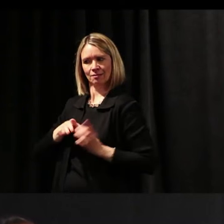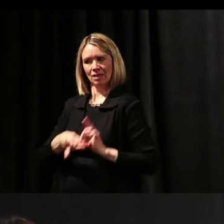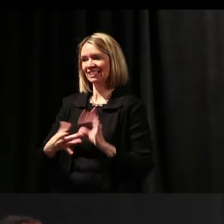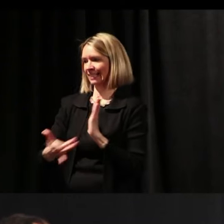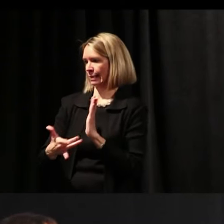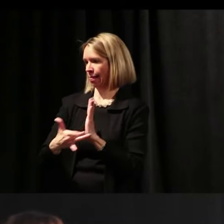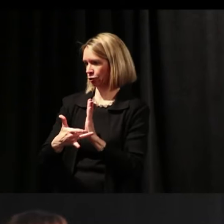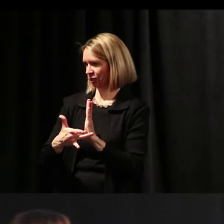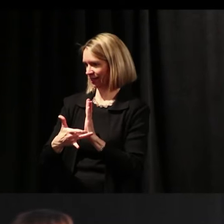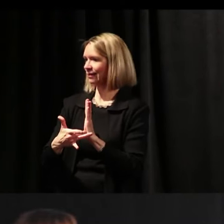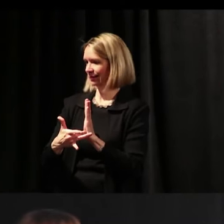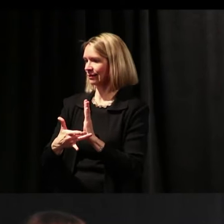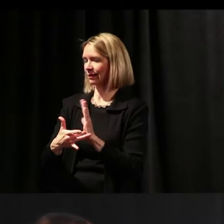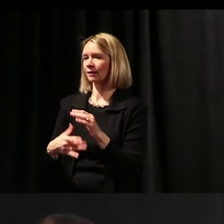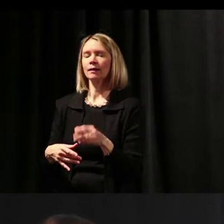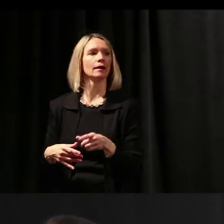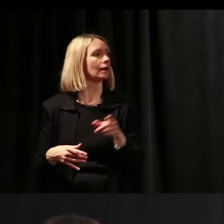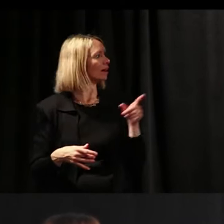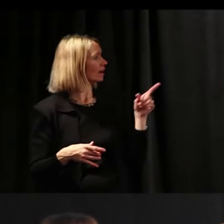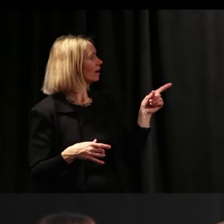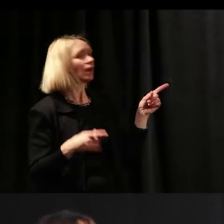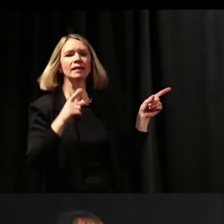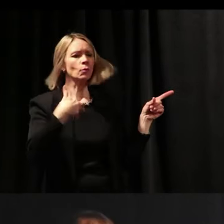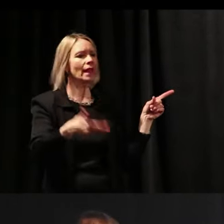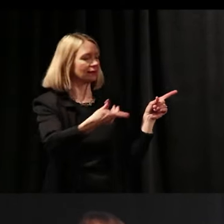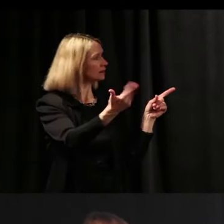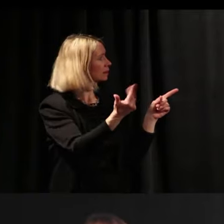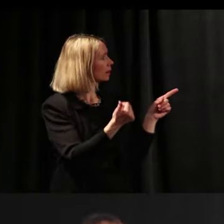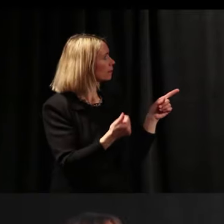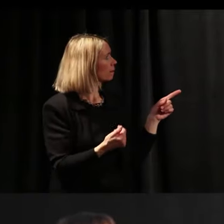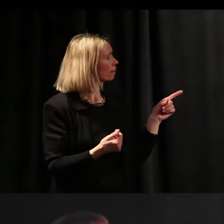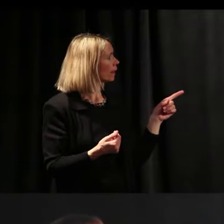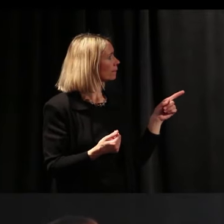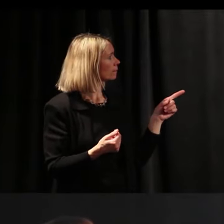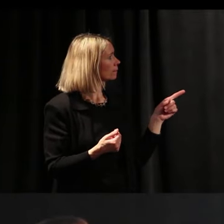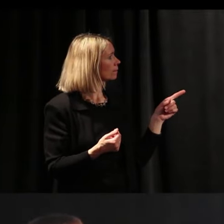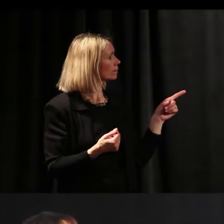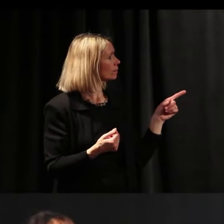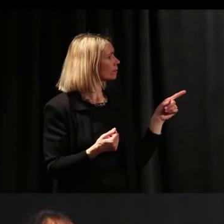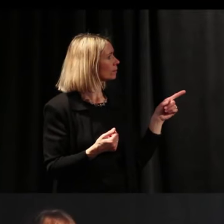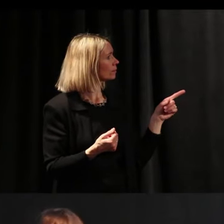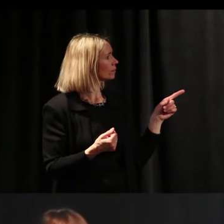But, so, we have this going on. Let's go to the next.